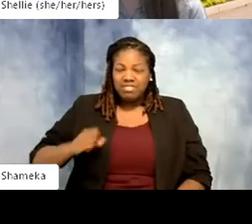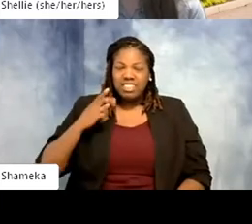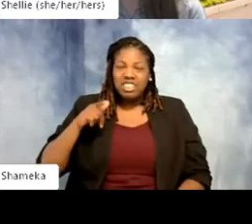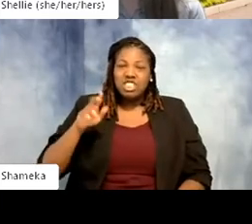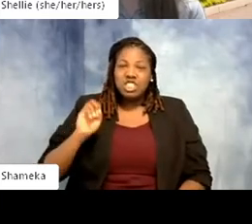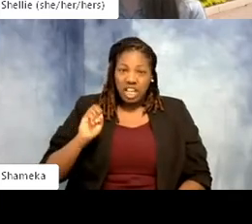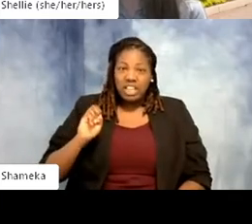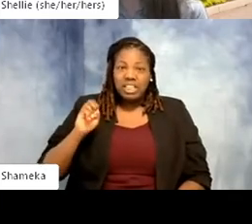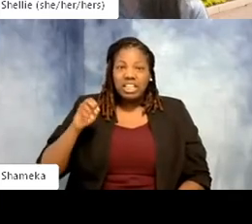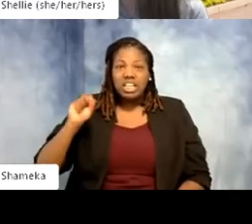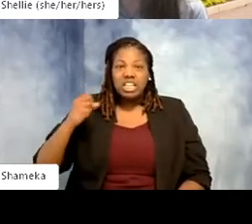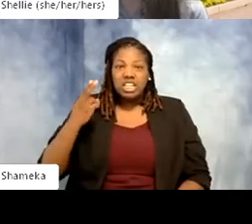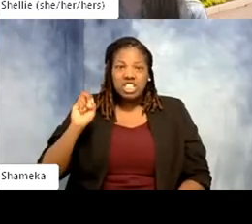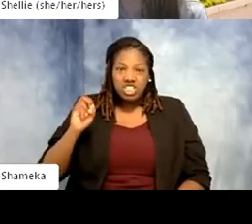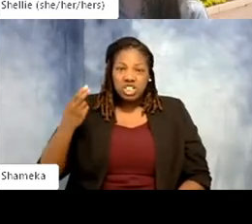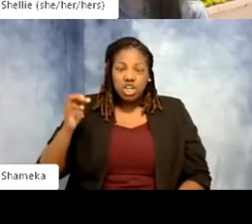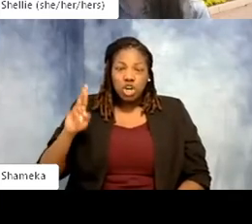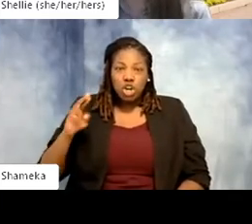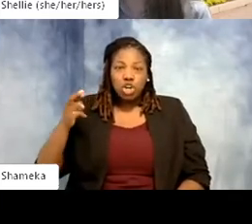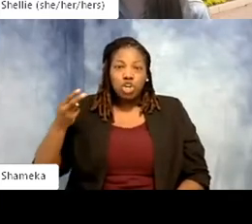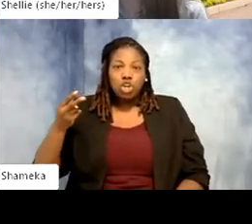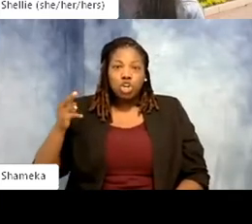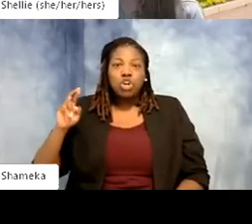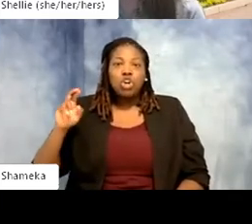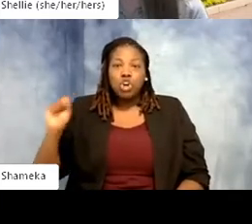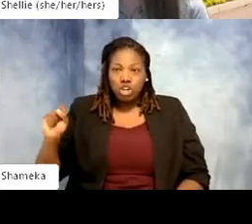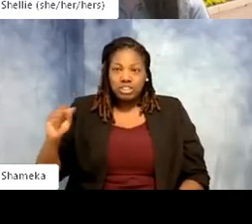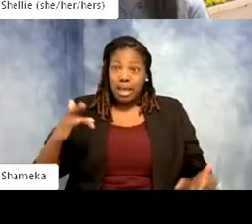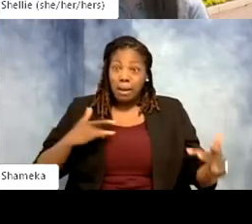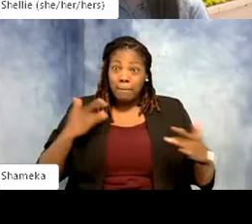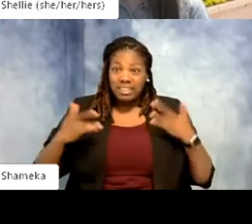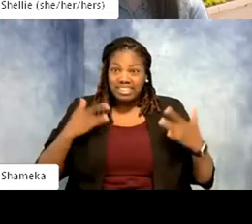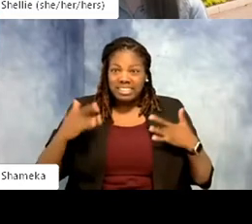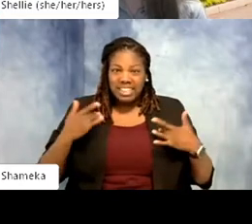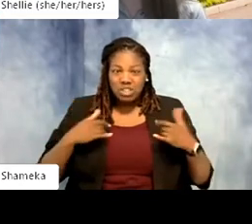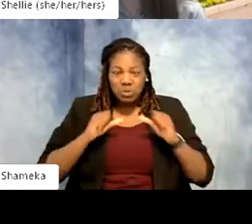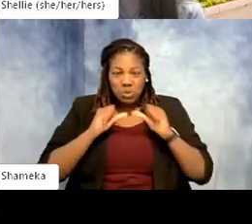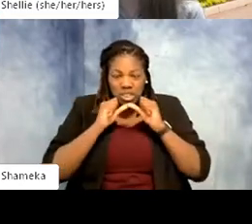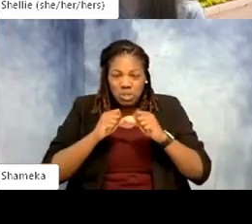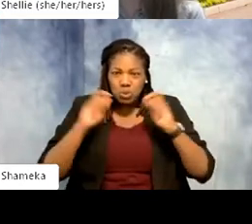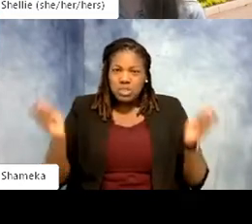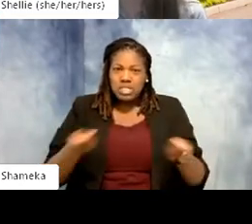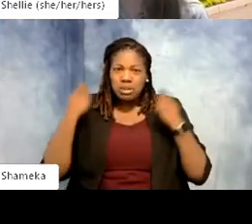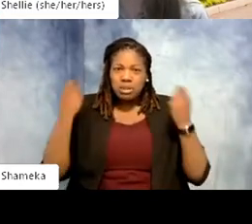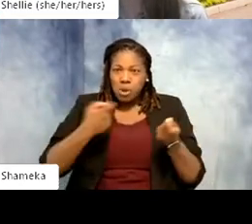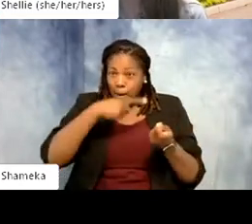for today. Today, I am so excited to continue the Smithsonian celebration of Black Birders Week